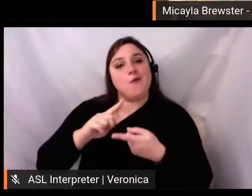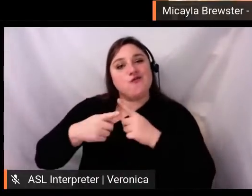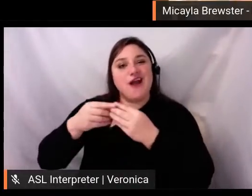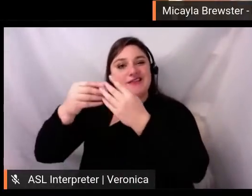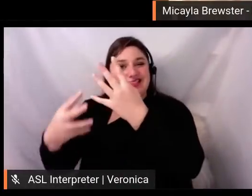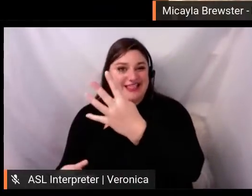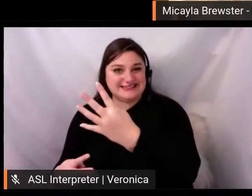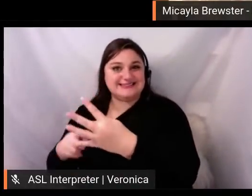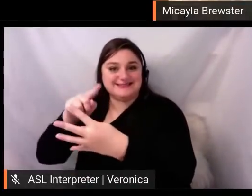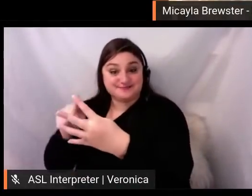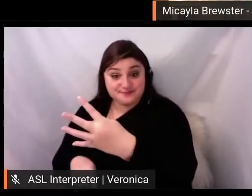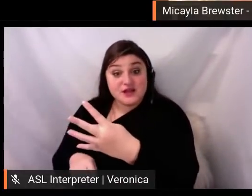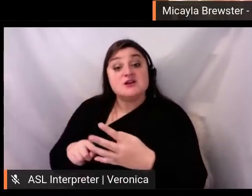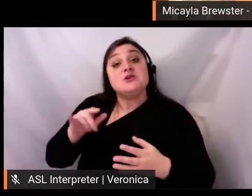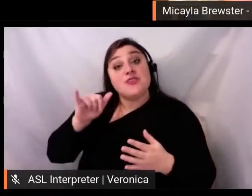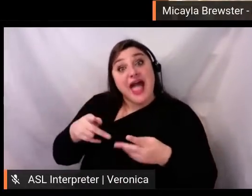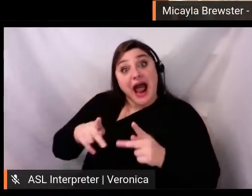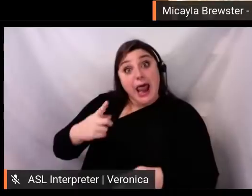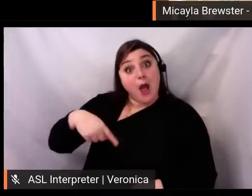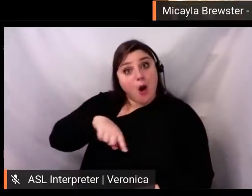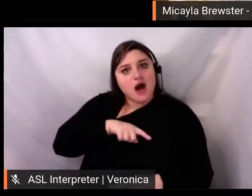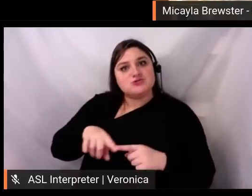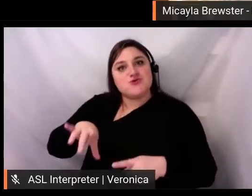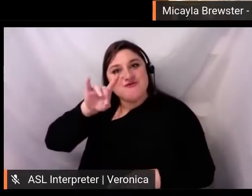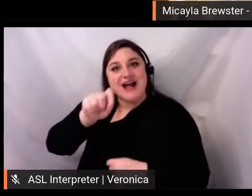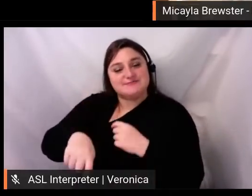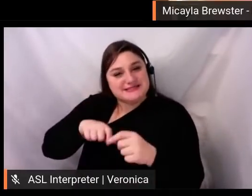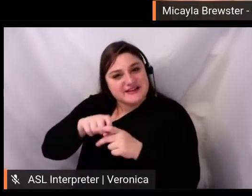content directly to them, in this personalized way, for weeks